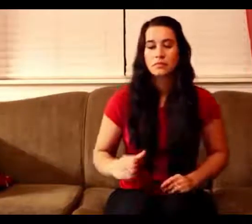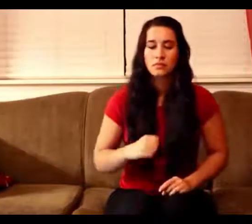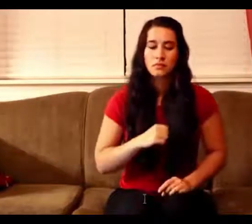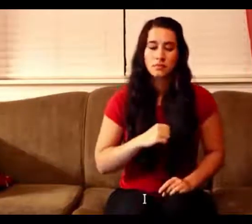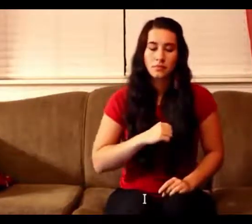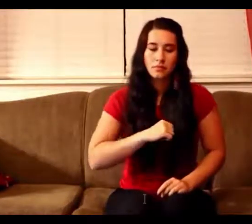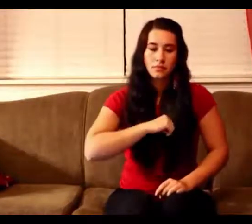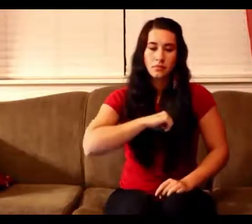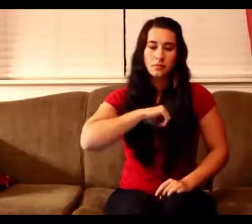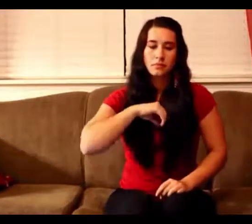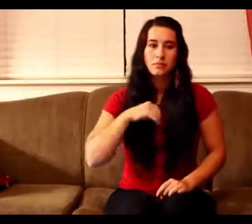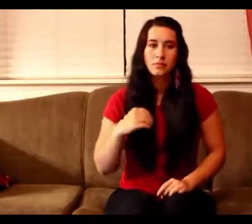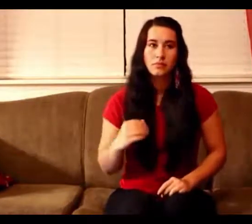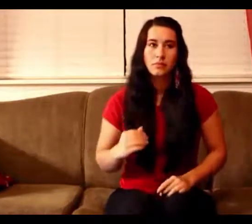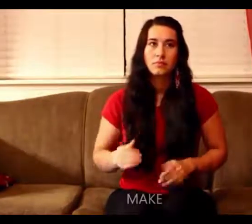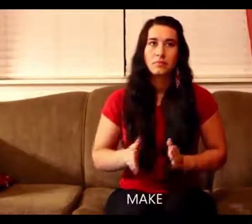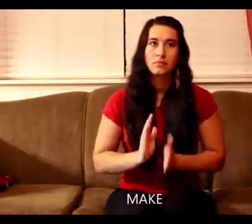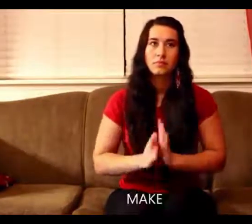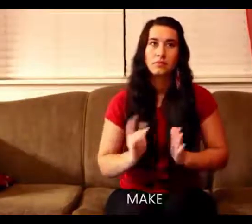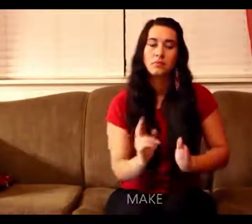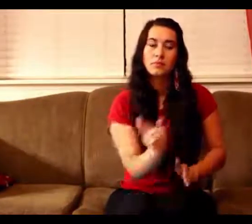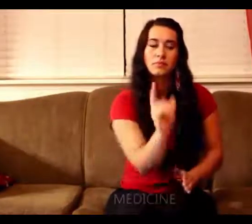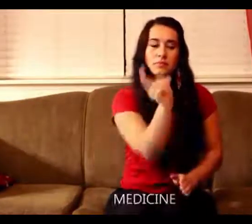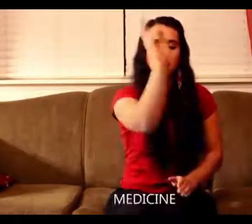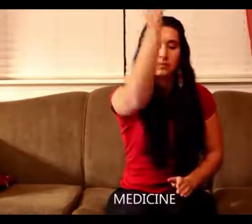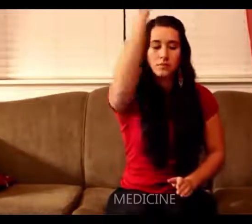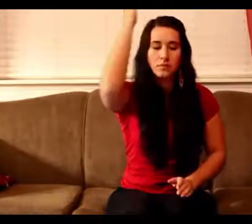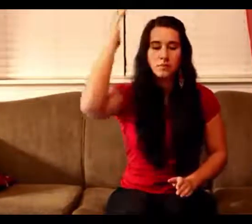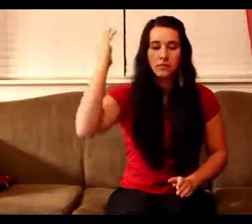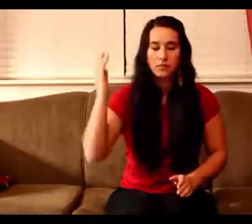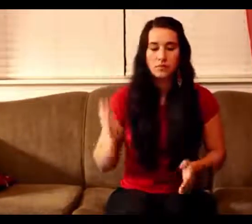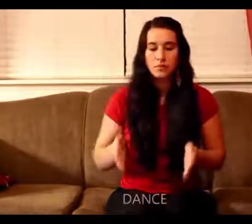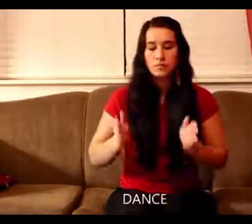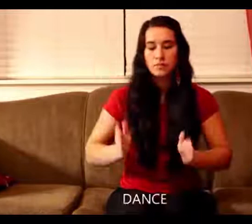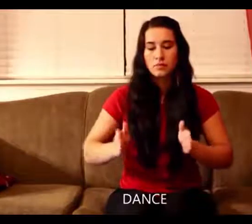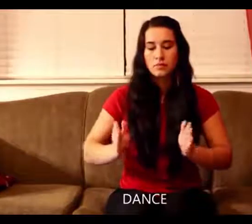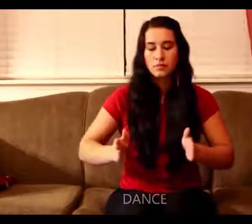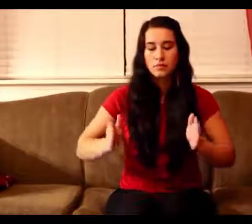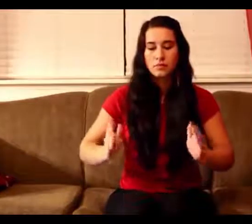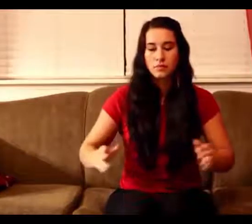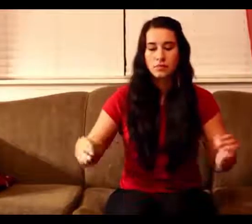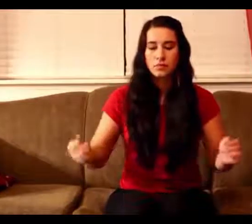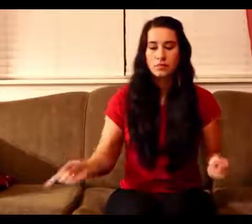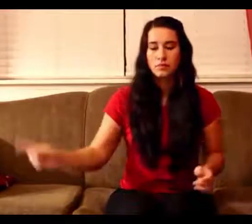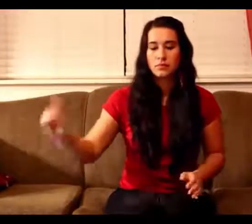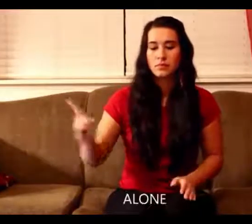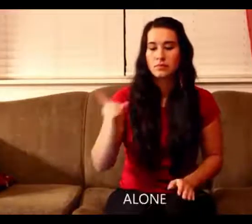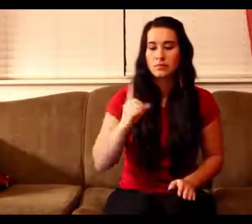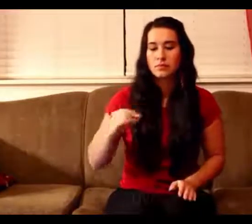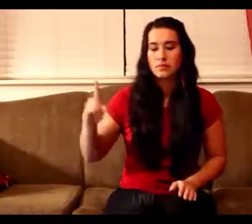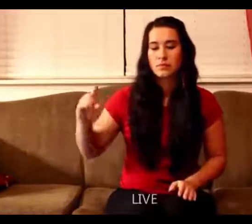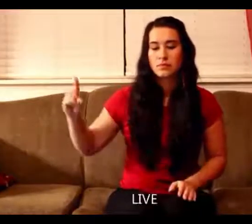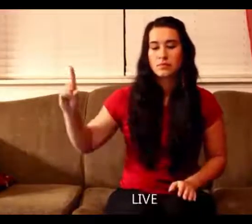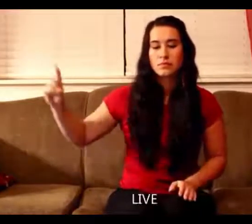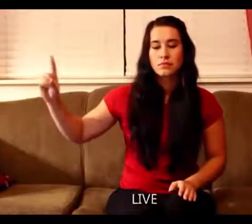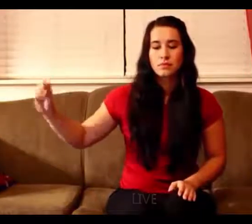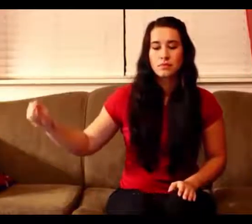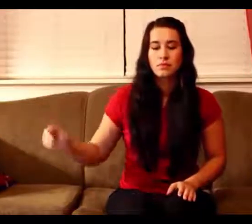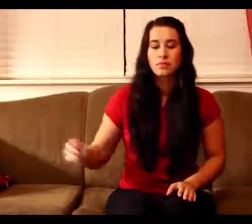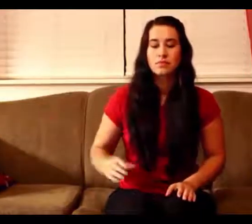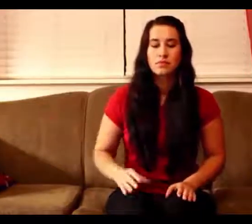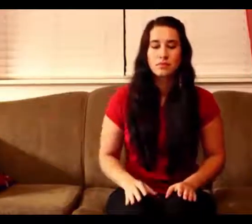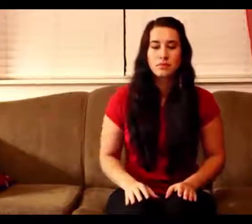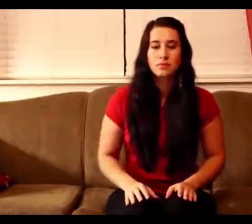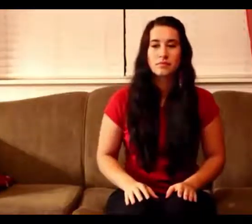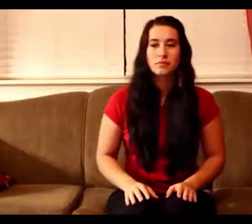I’ll send a dance to you... Just to Live